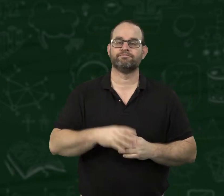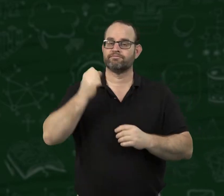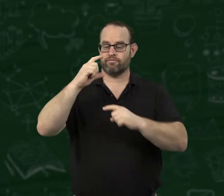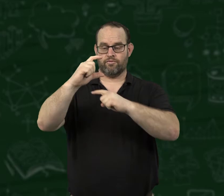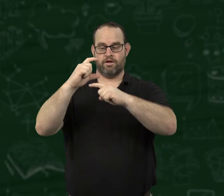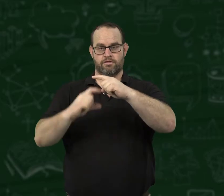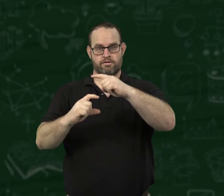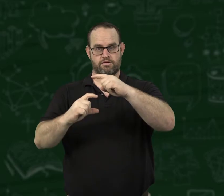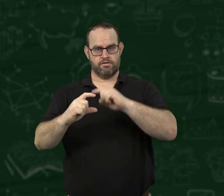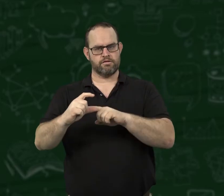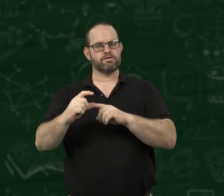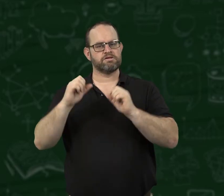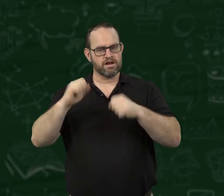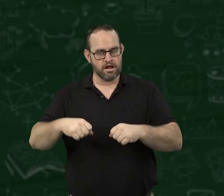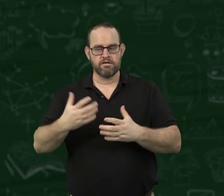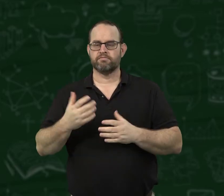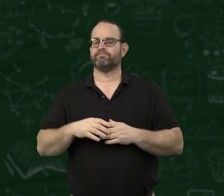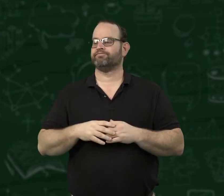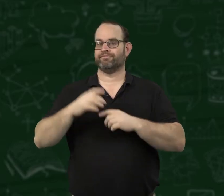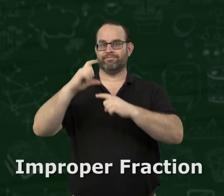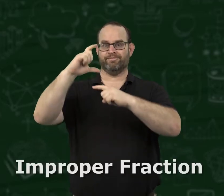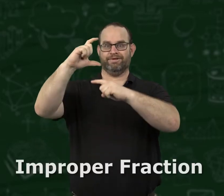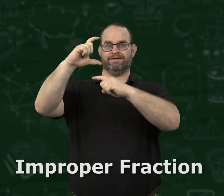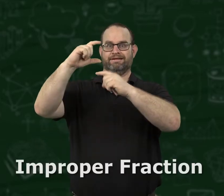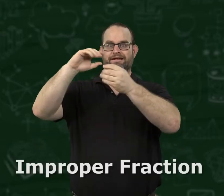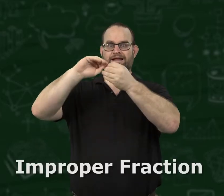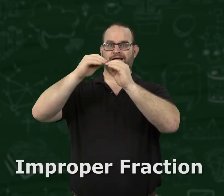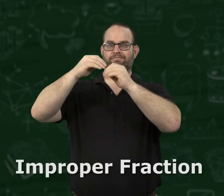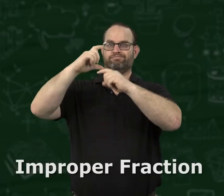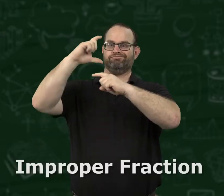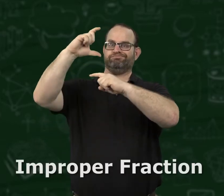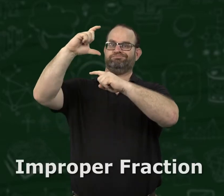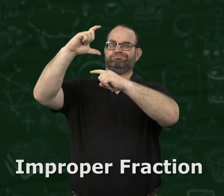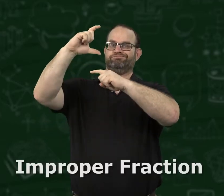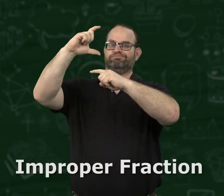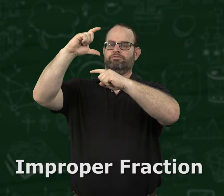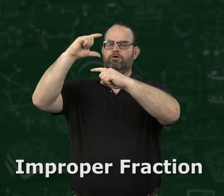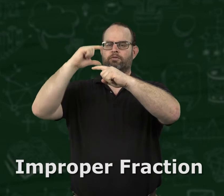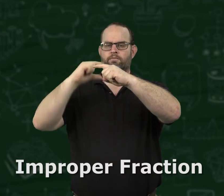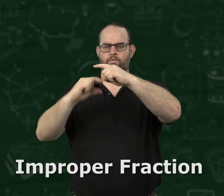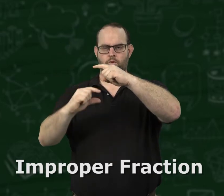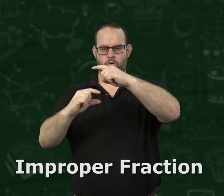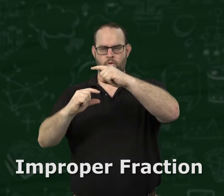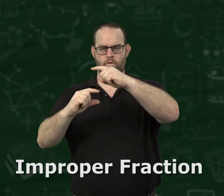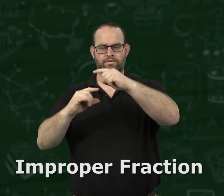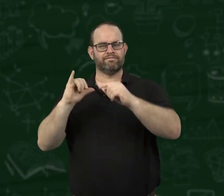There are different types of fractions. You can have an improper fraction, where the numerator is greater than the denominator.